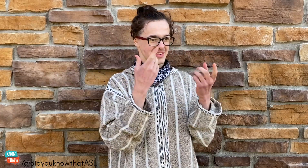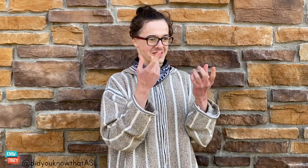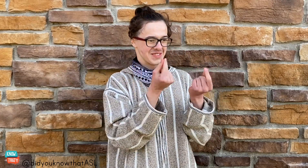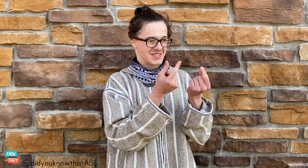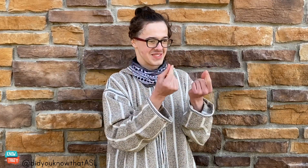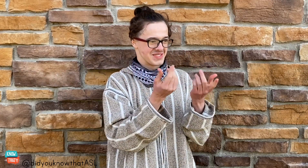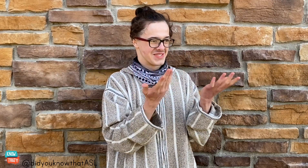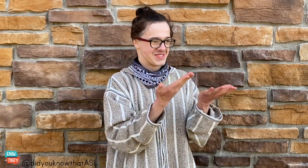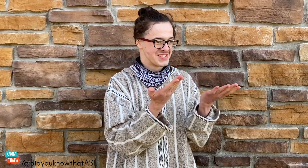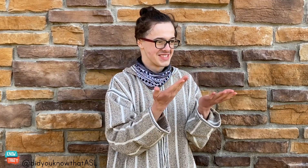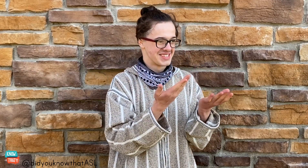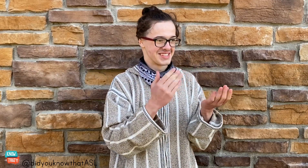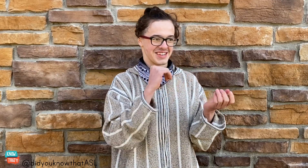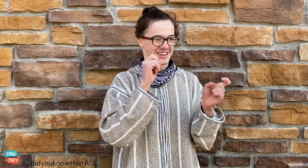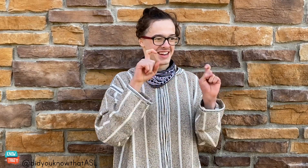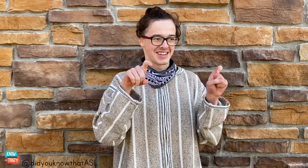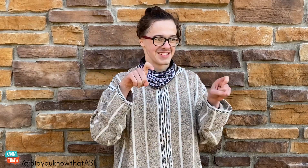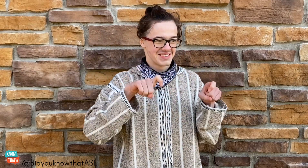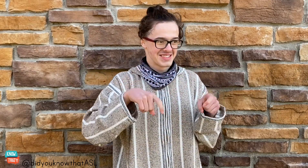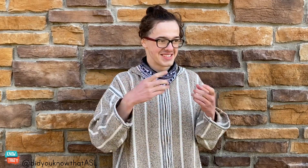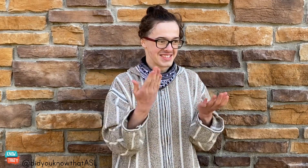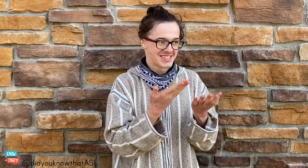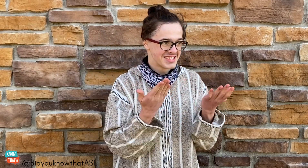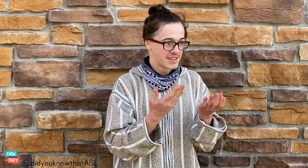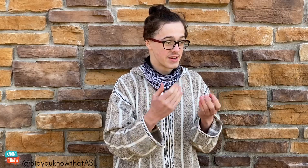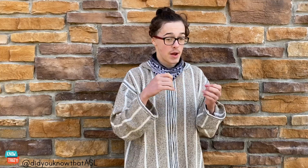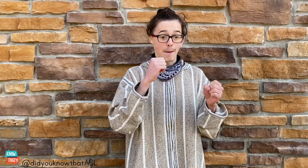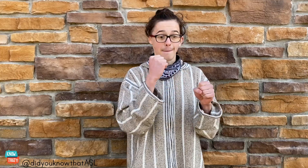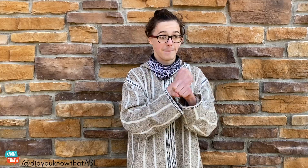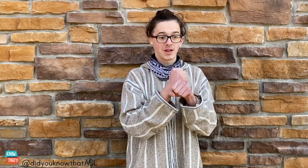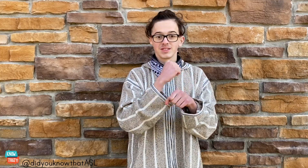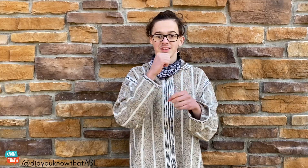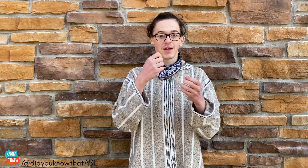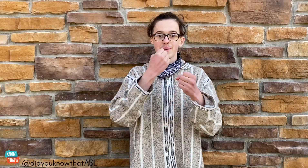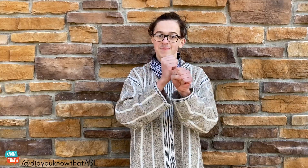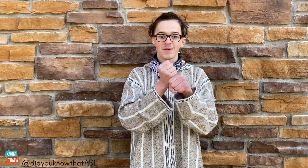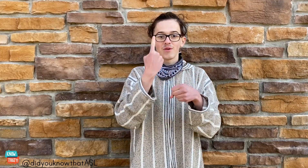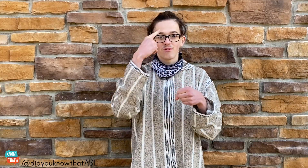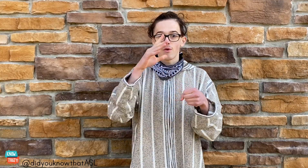are you even doing here you're not supposed to be here. Boxing's not an environment built